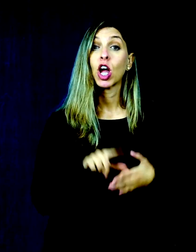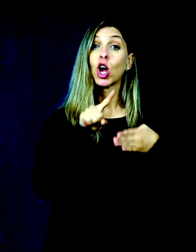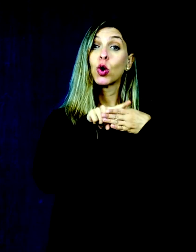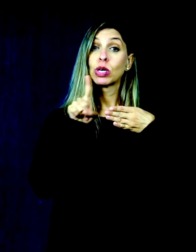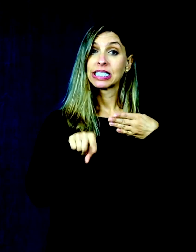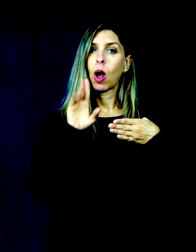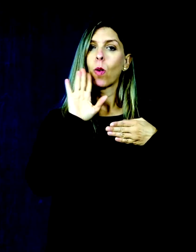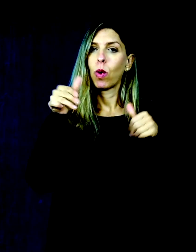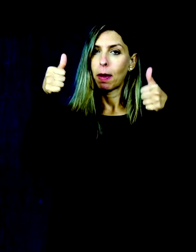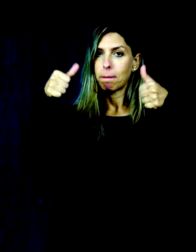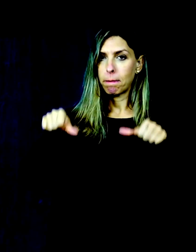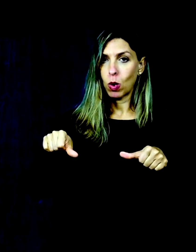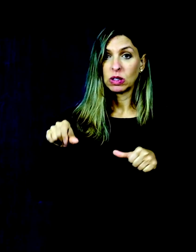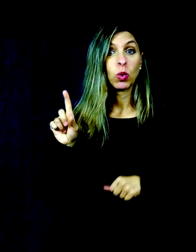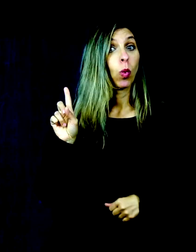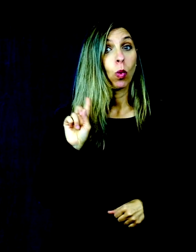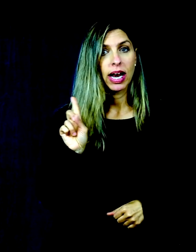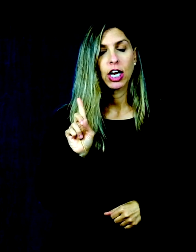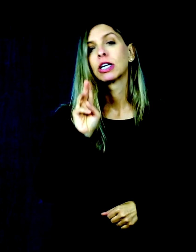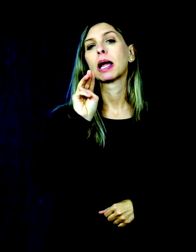The scores will be shared on the